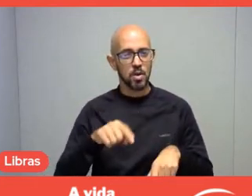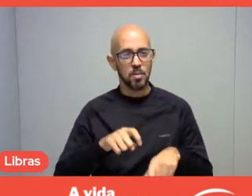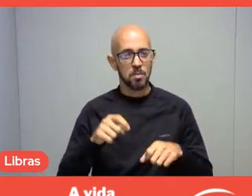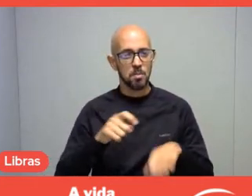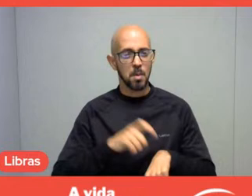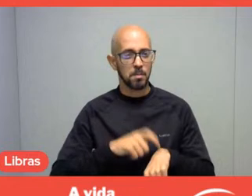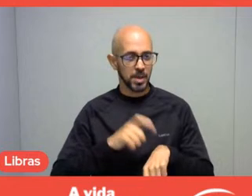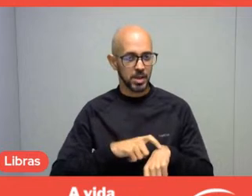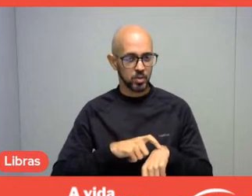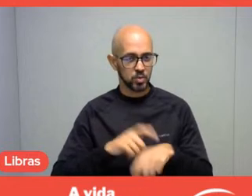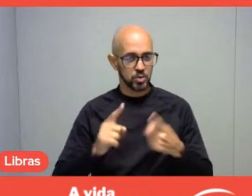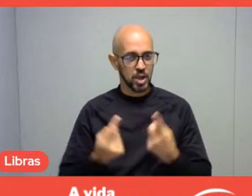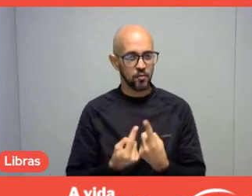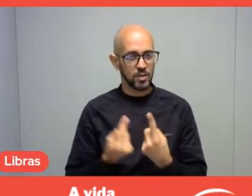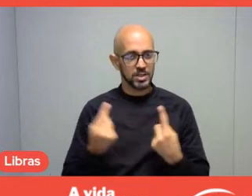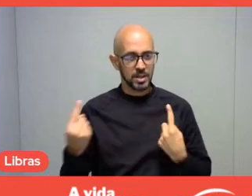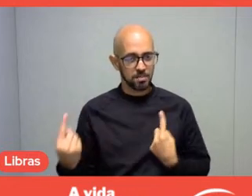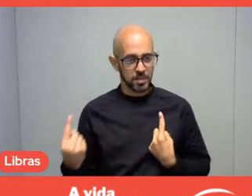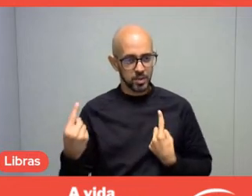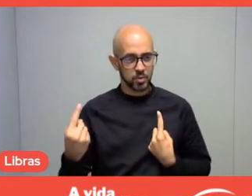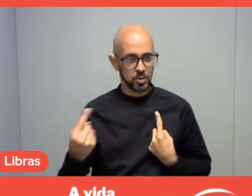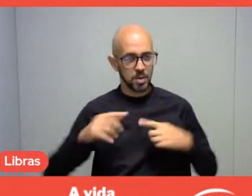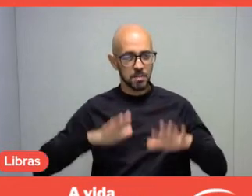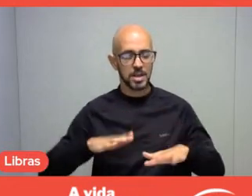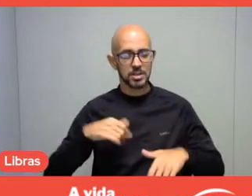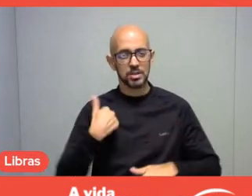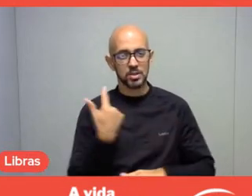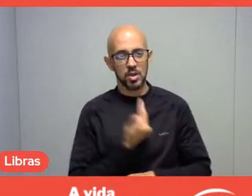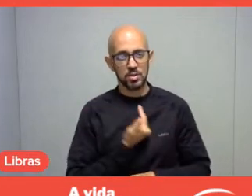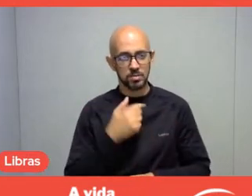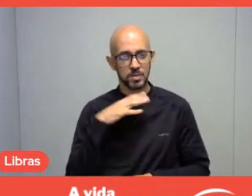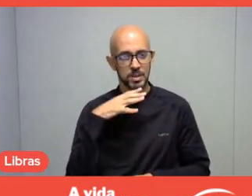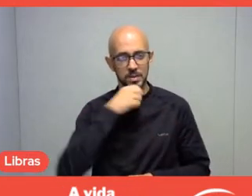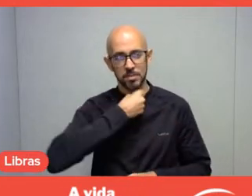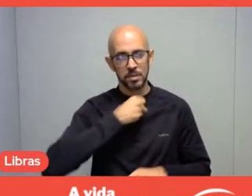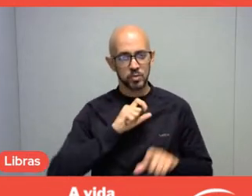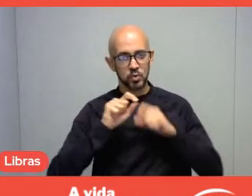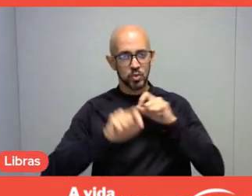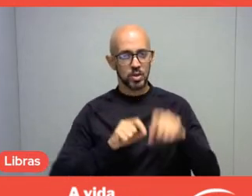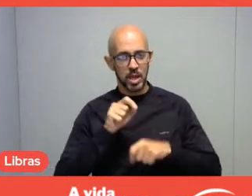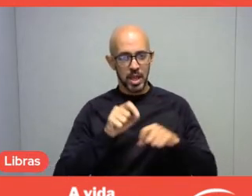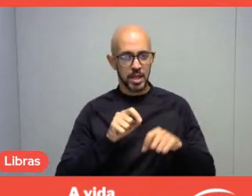We realize that today there is already a recovery,